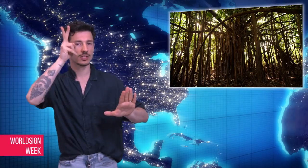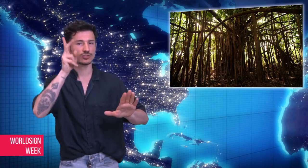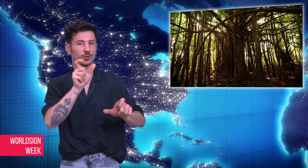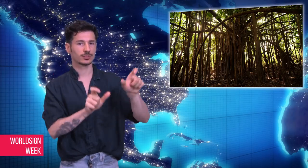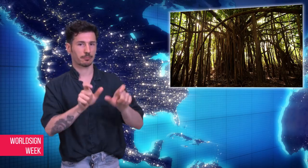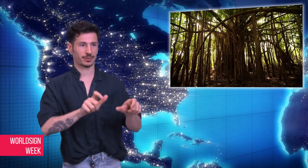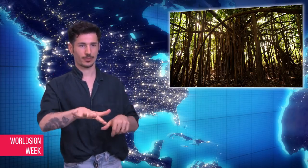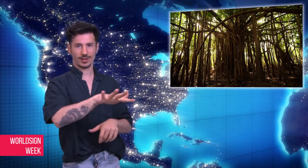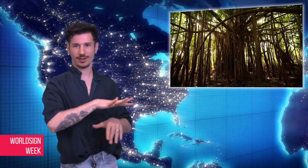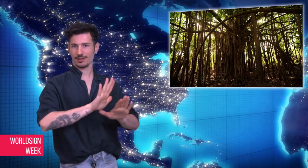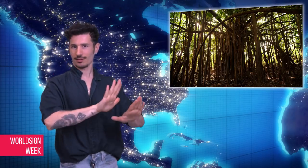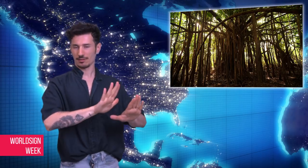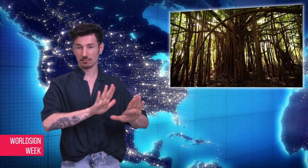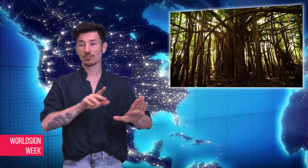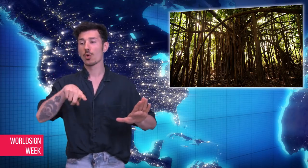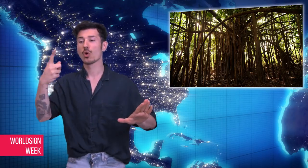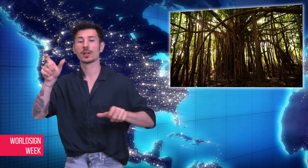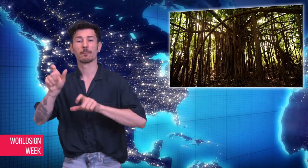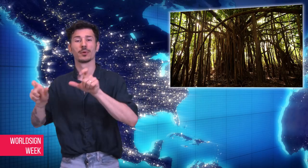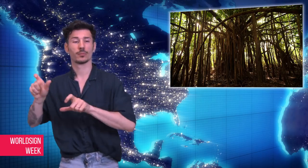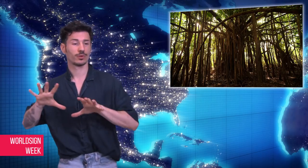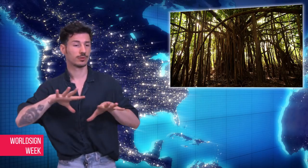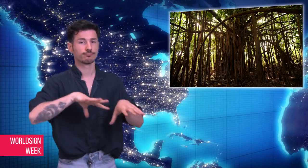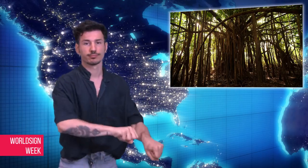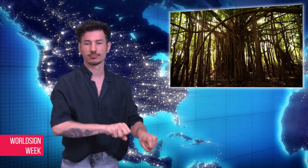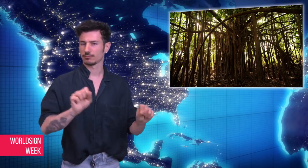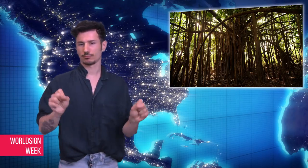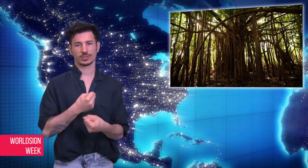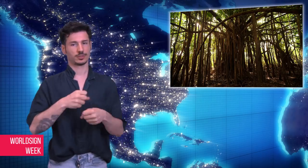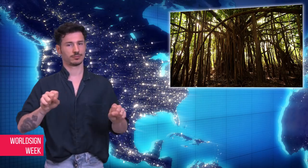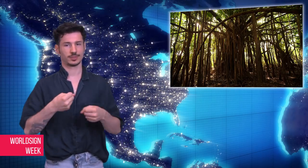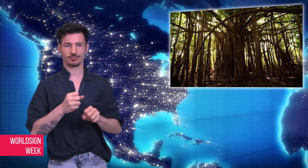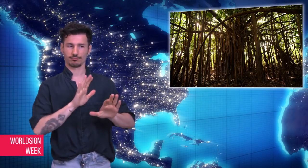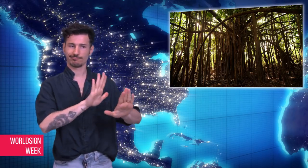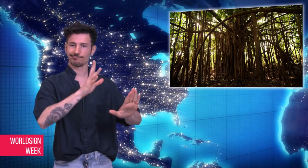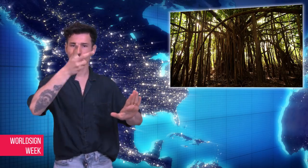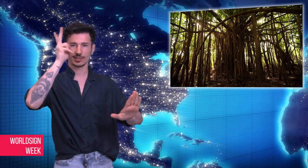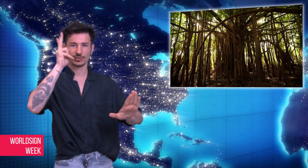territory is indigenous land meaning it is an area